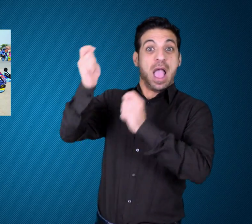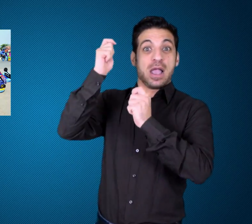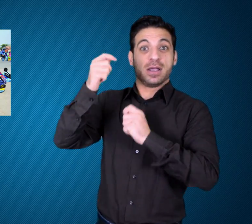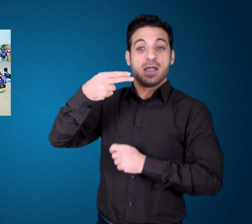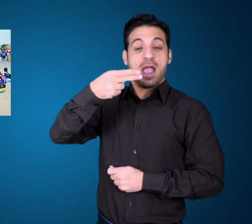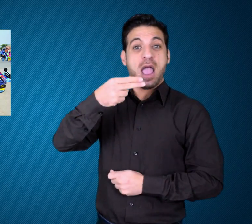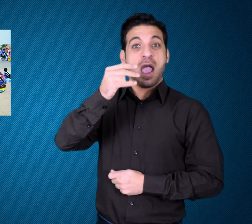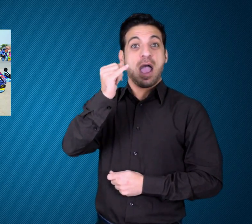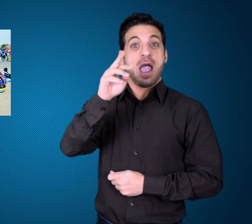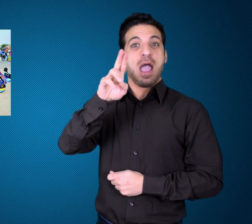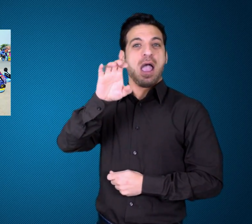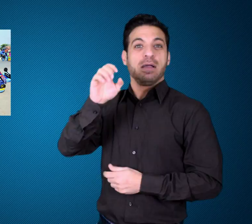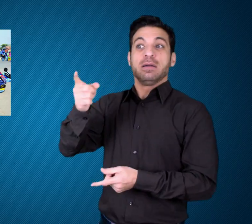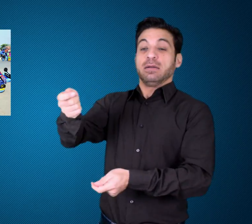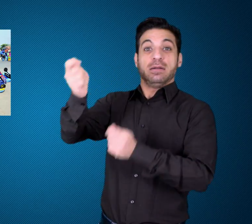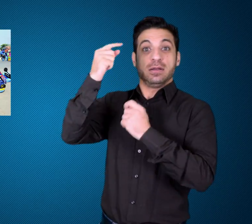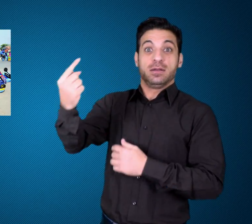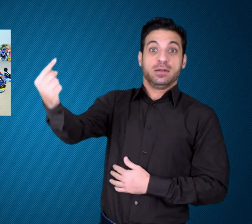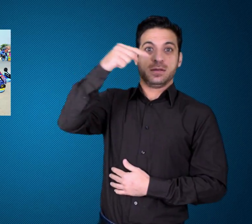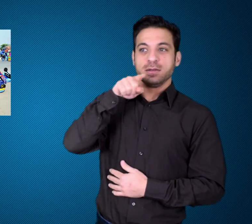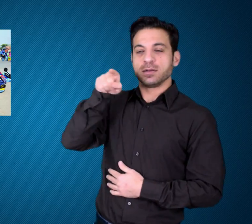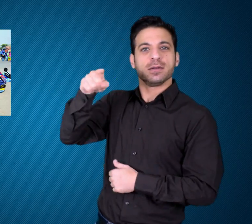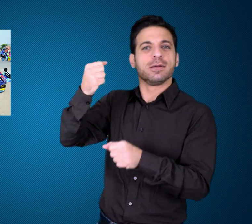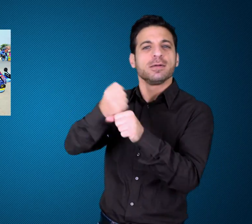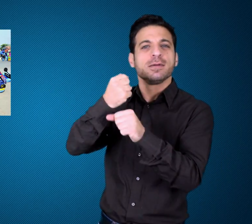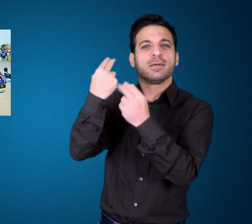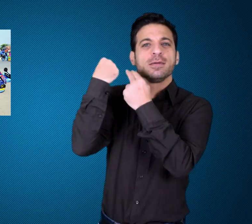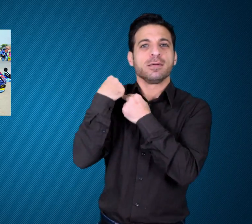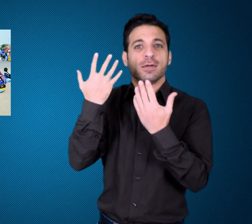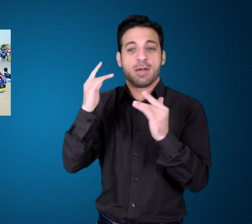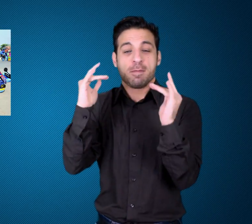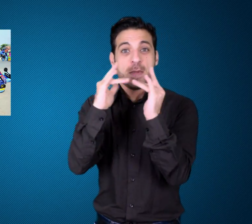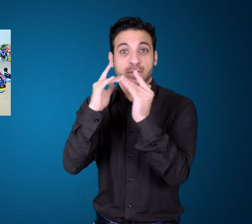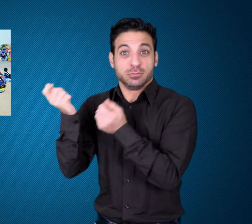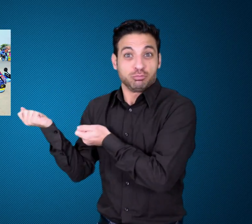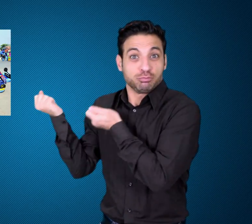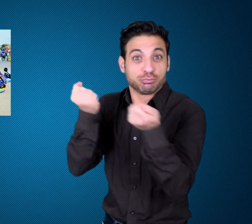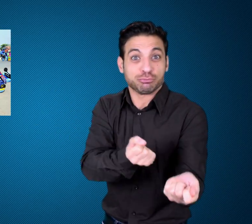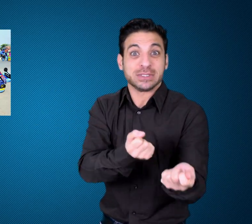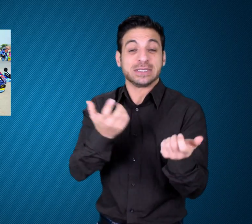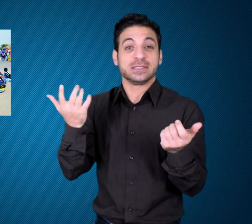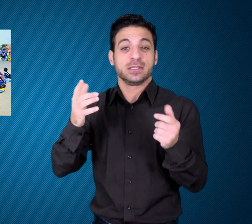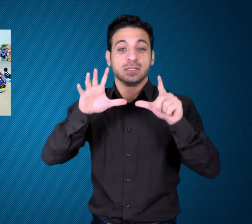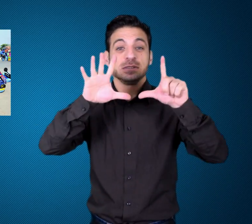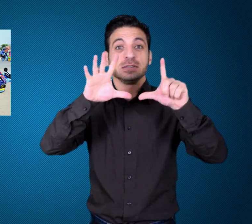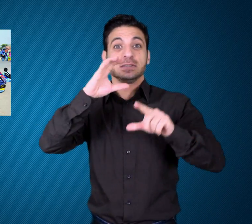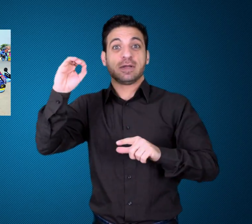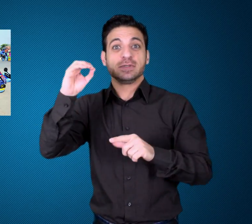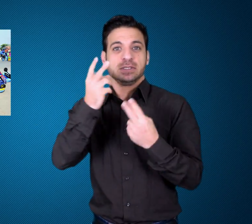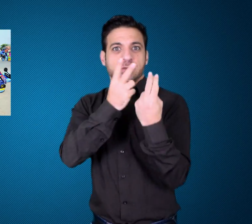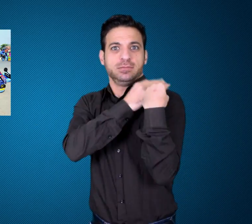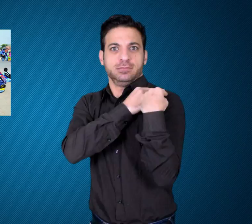confusion among players. They had to hire a catering company, bring in beds,